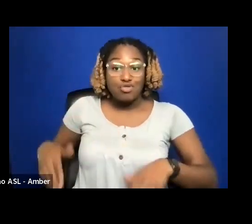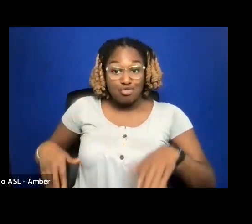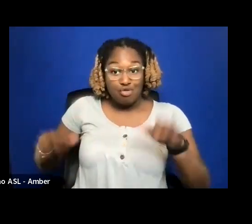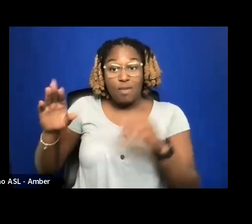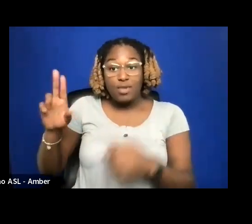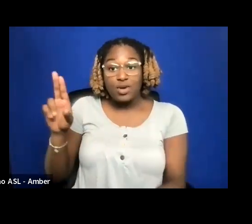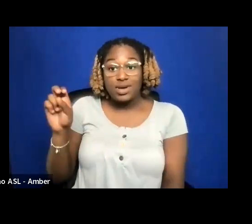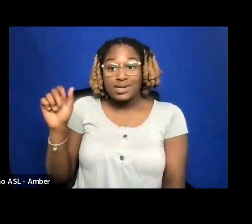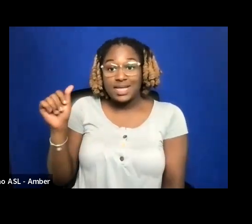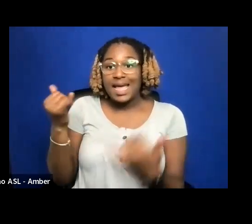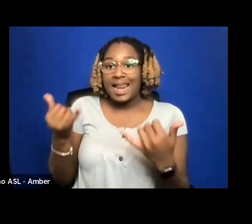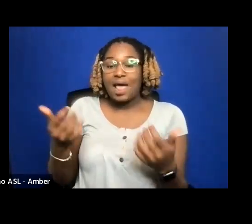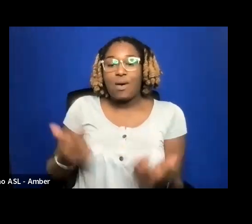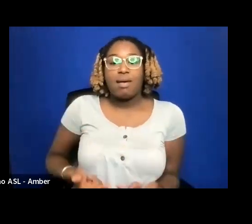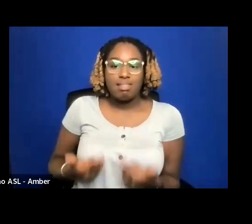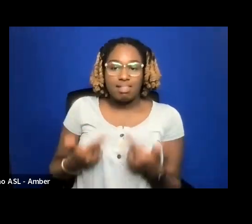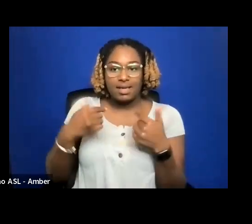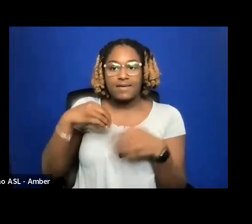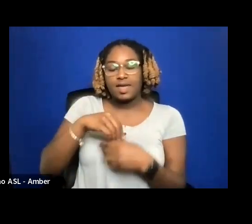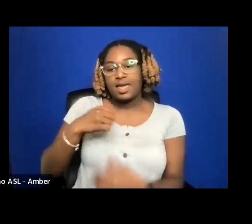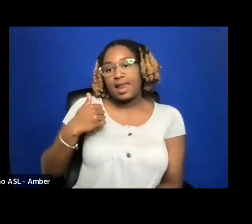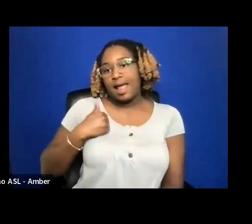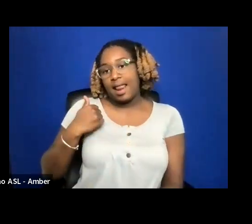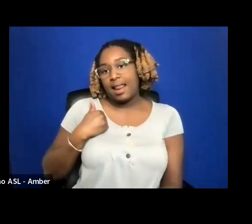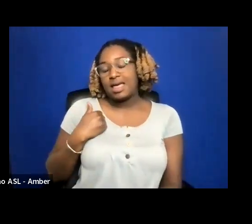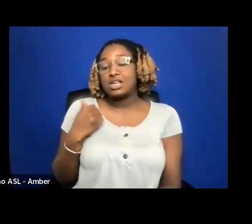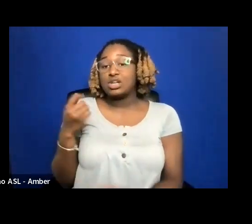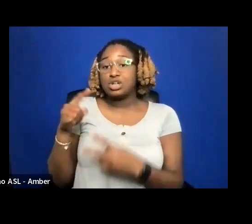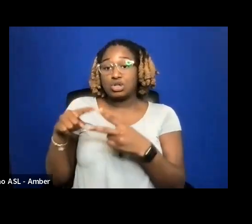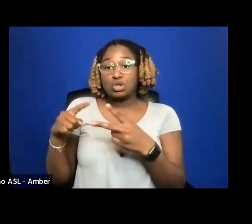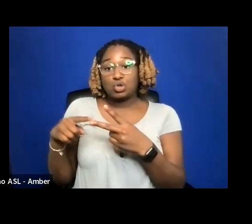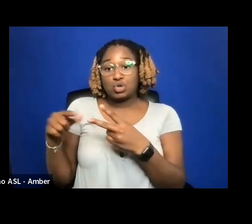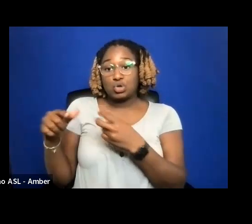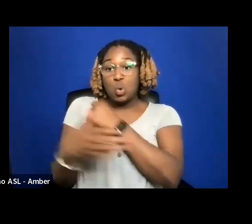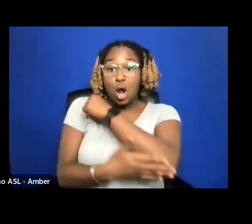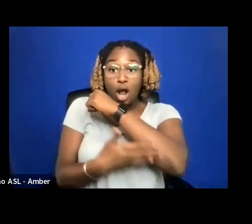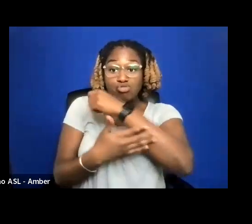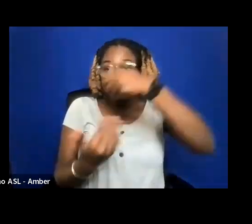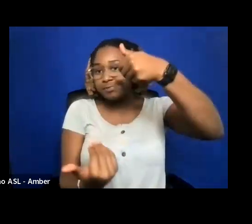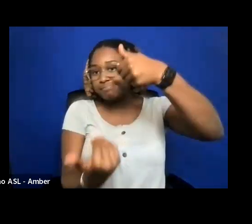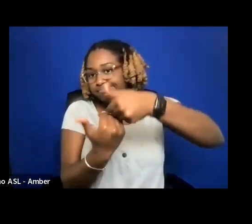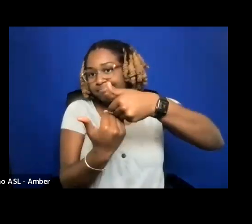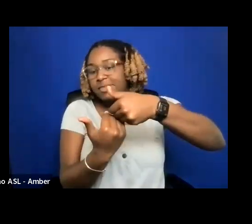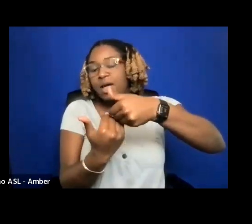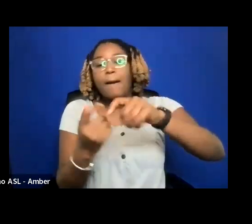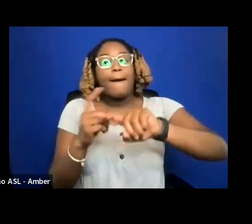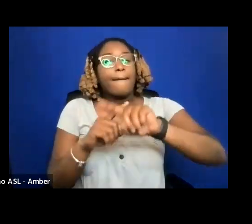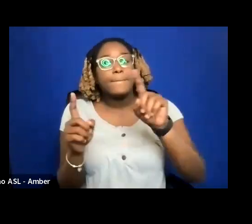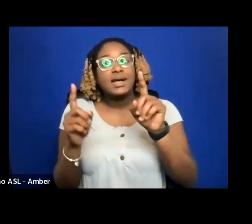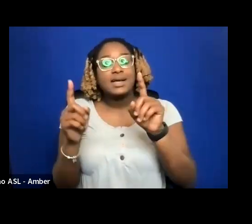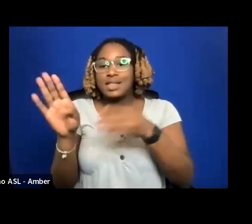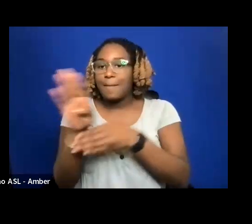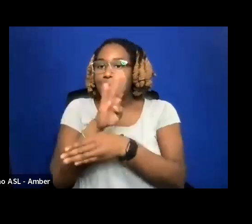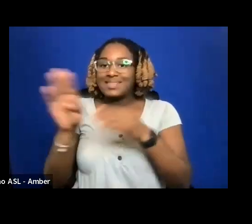EVEN THOUGH TWO COUNTRIES ARE RIGHT NEXT TO EACH OTHER, THEIR INDUSTRIES ARE COMPLETELY DIFFERENT.